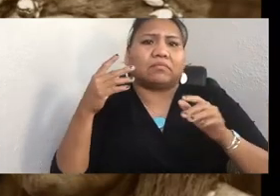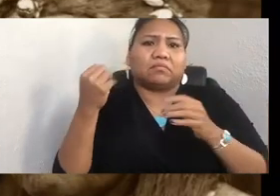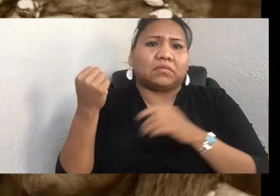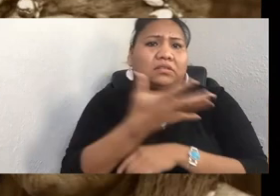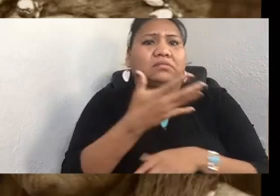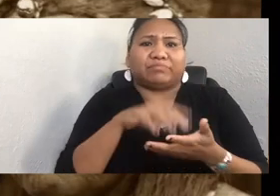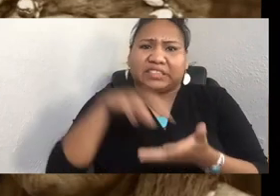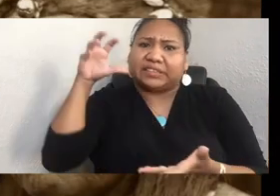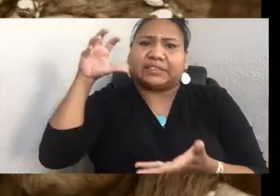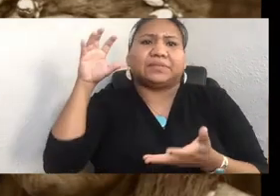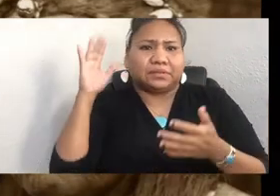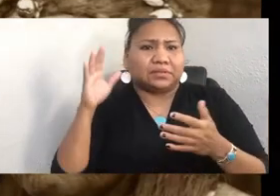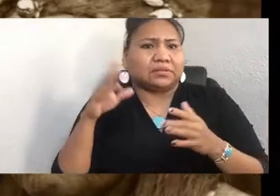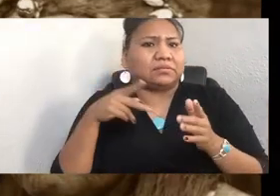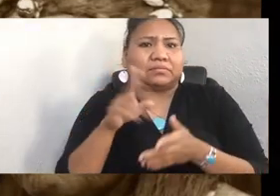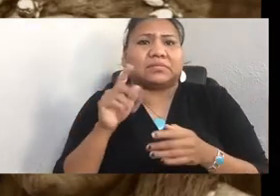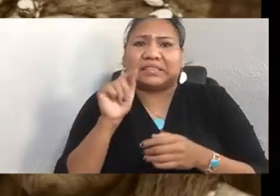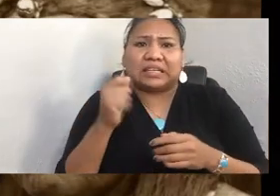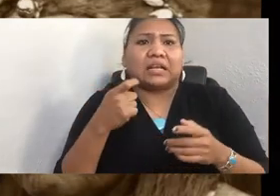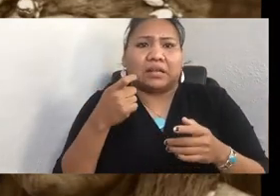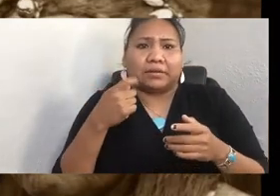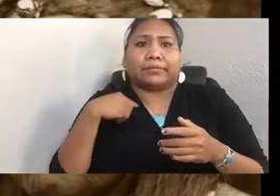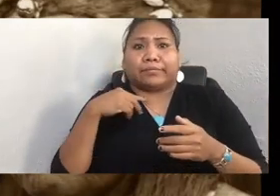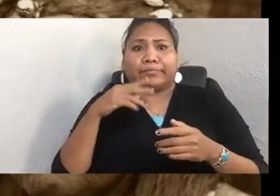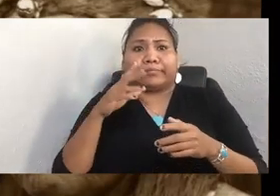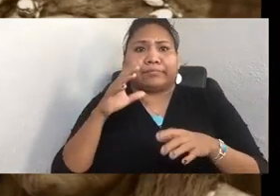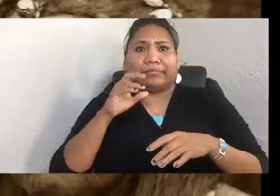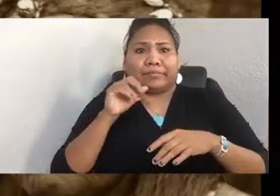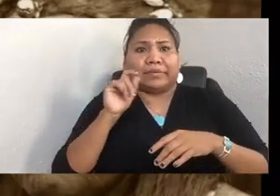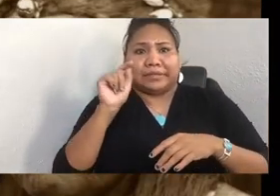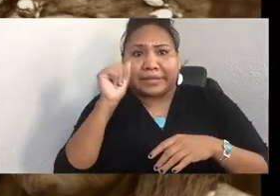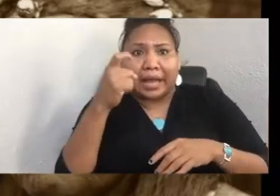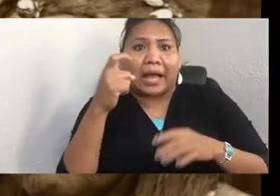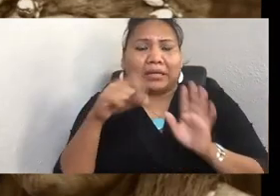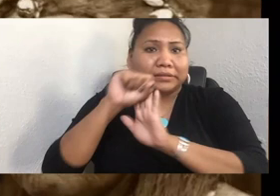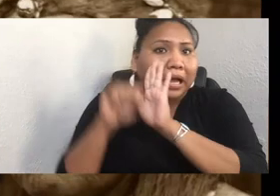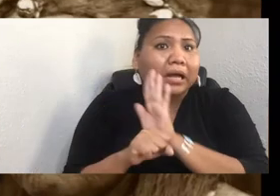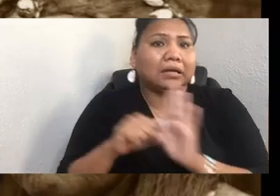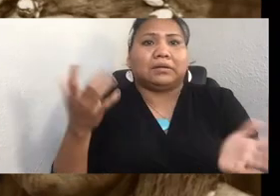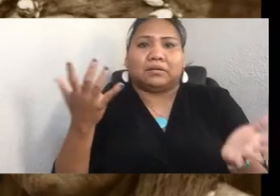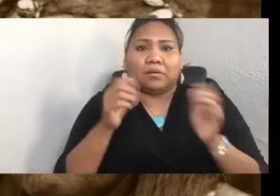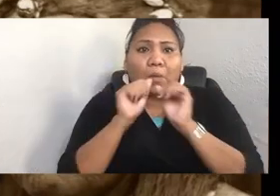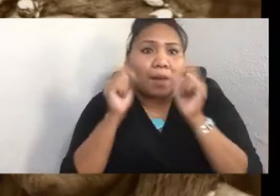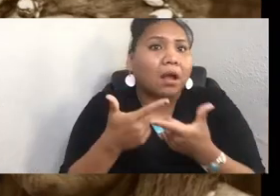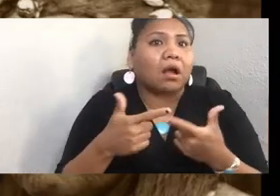to three governments, state, tribal, and federal. Just saying. And numerous presentation at universities